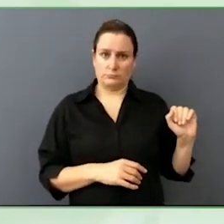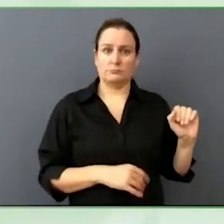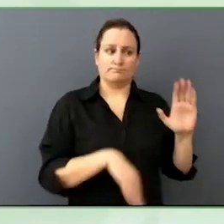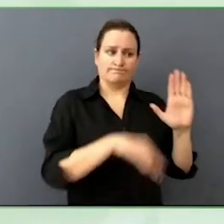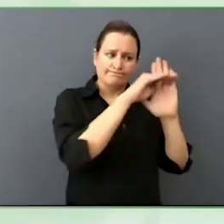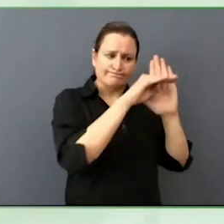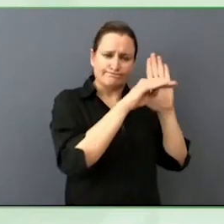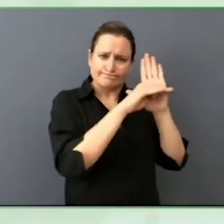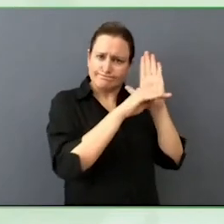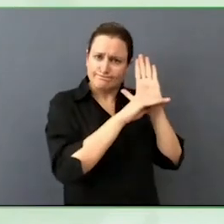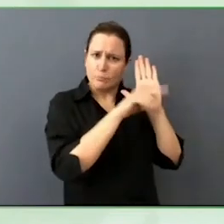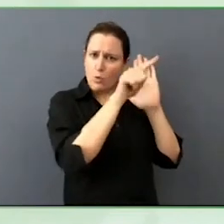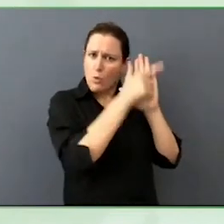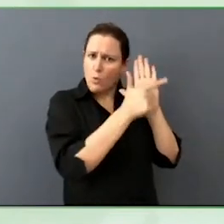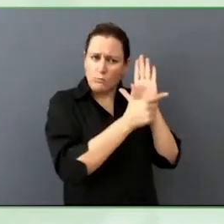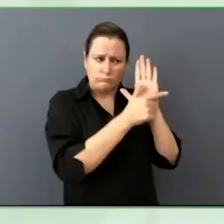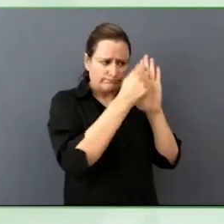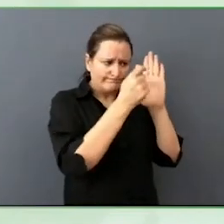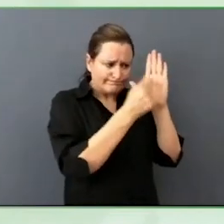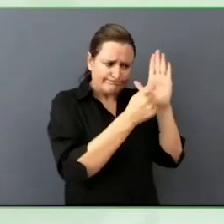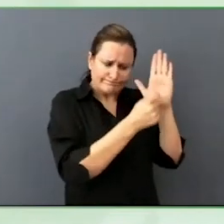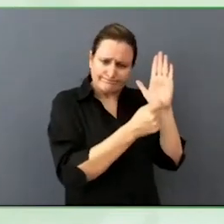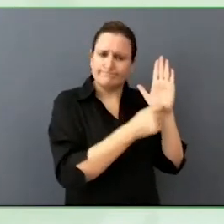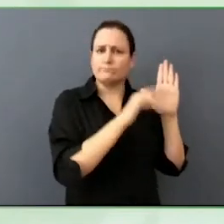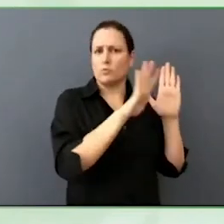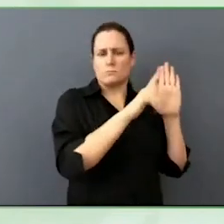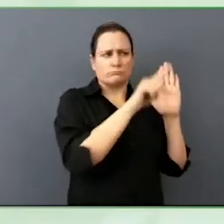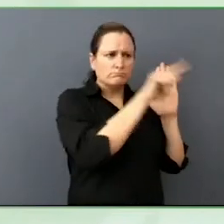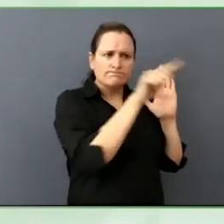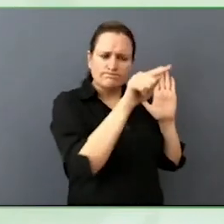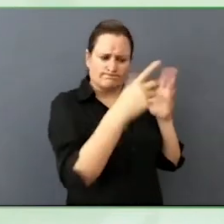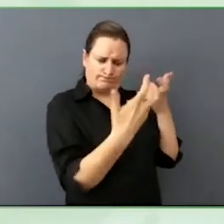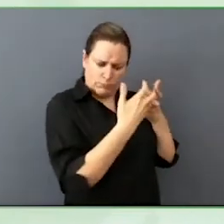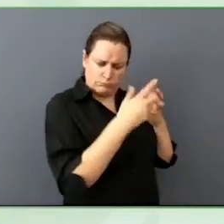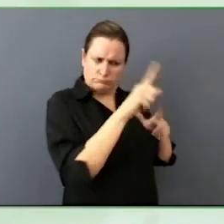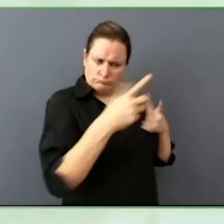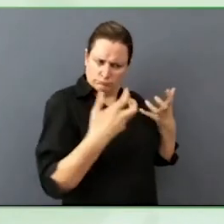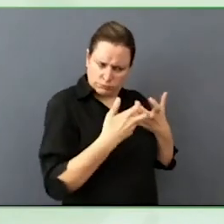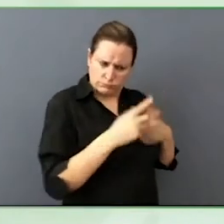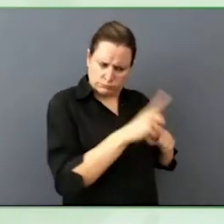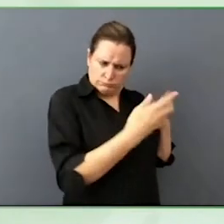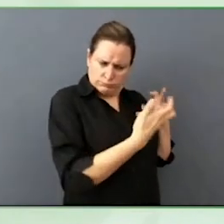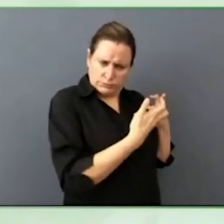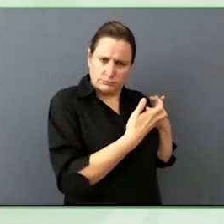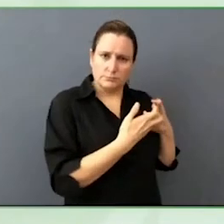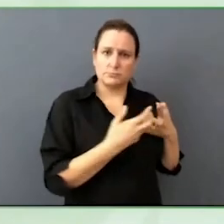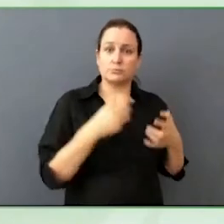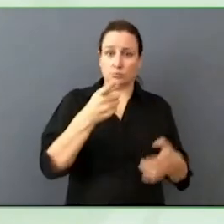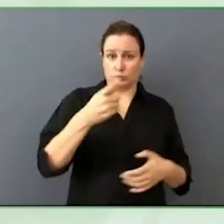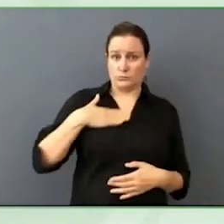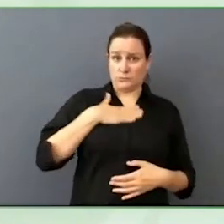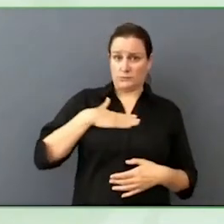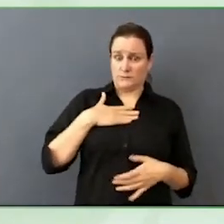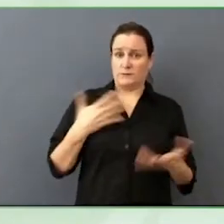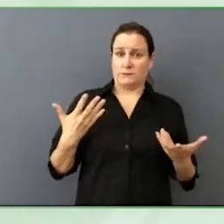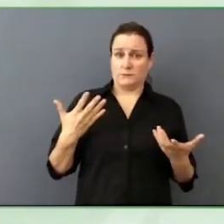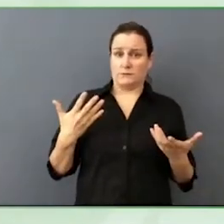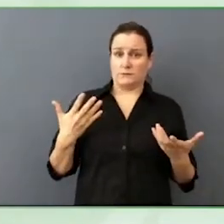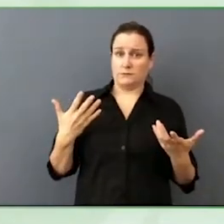What do you have to say to corporate finance? Is that the way to go? Should be really be worried about doing it so we do not get sued.